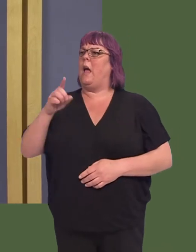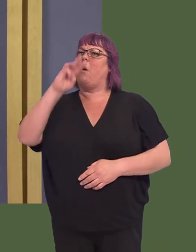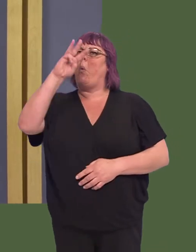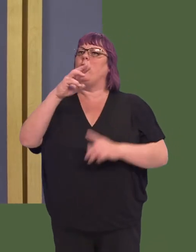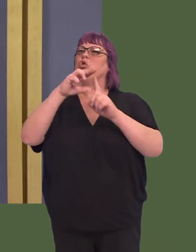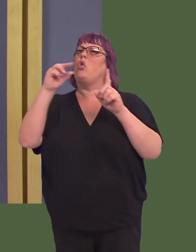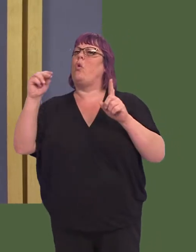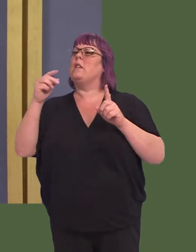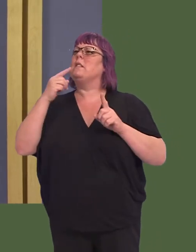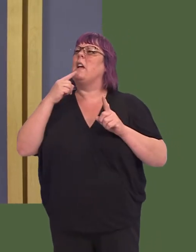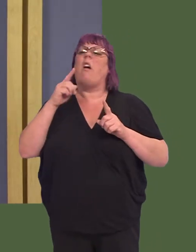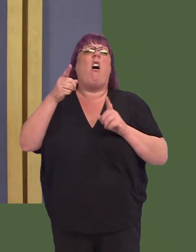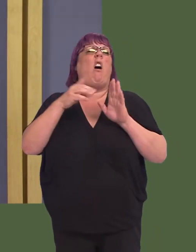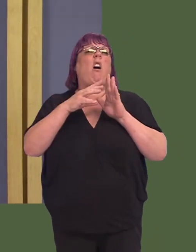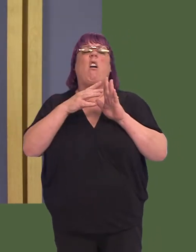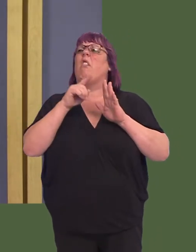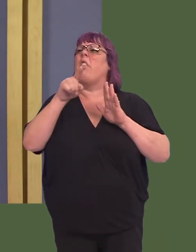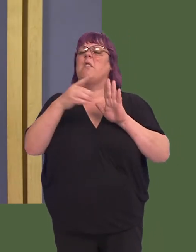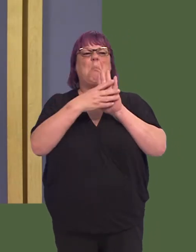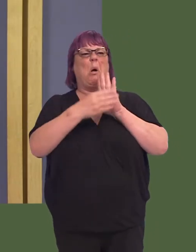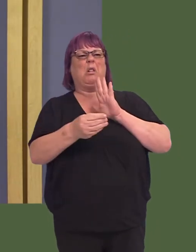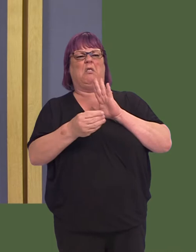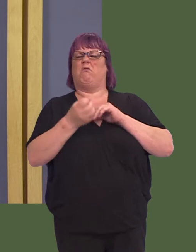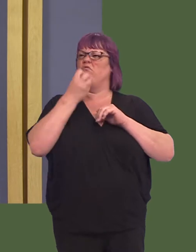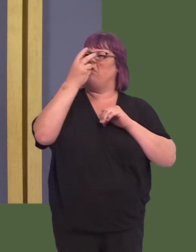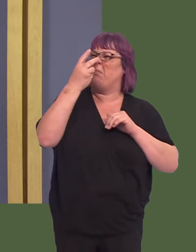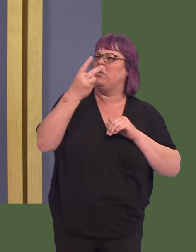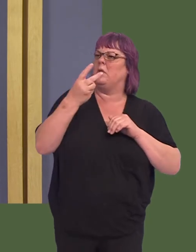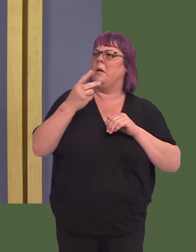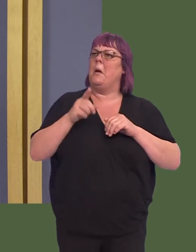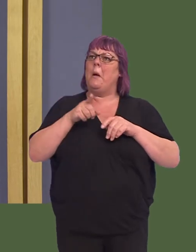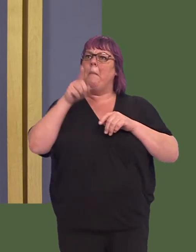rubbished by the Welsh Tories as 'moving the goalposts', and a model now being looked at